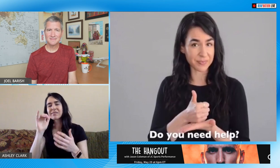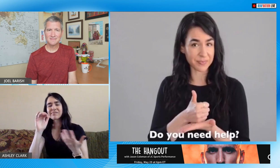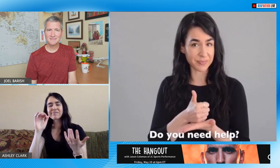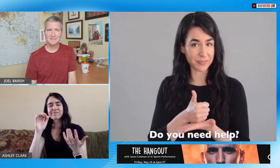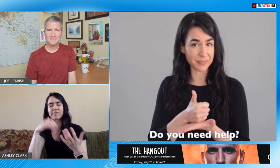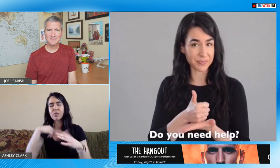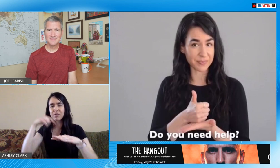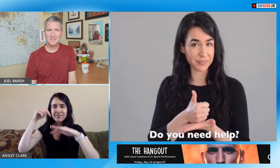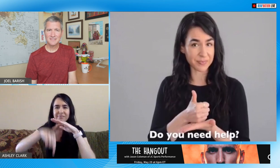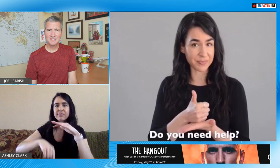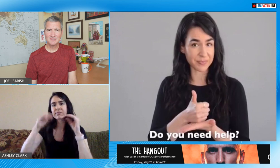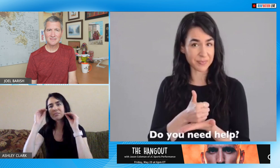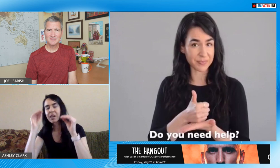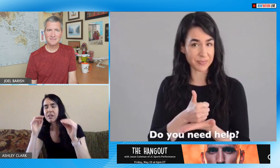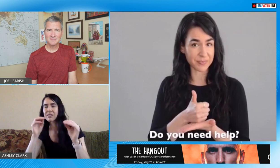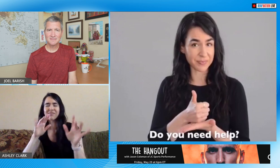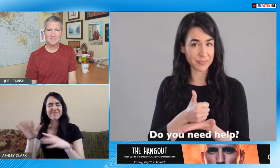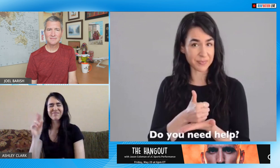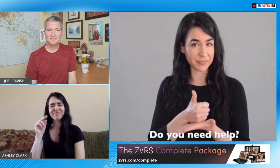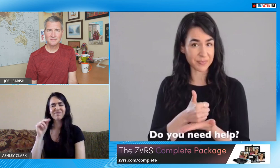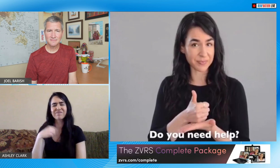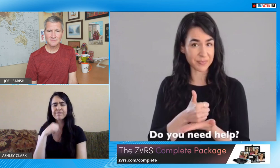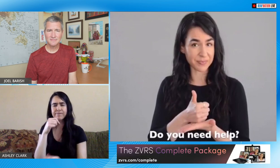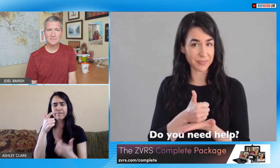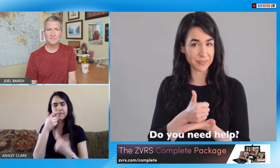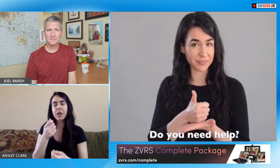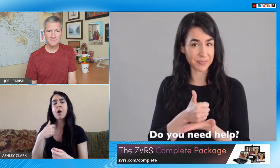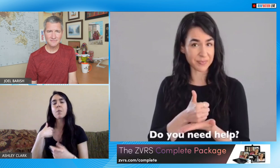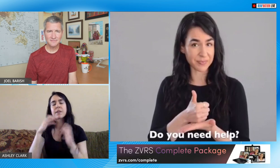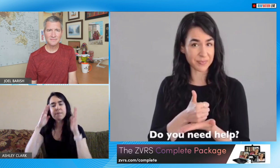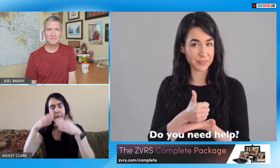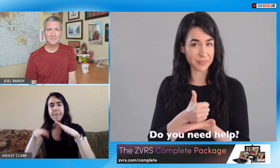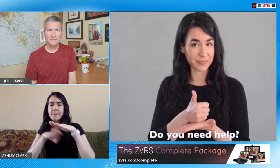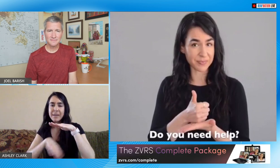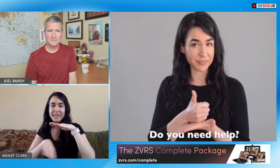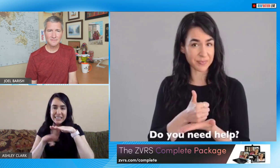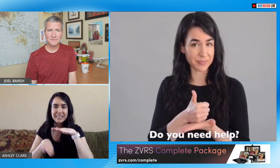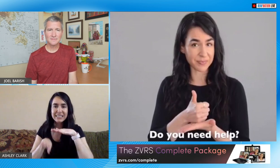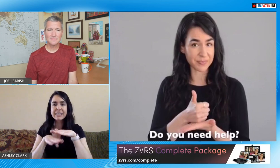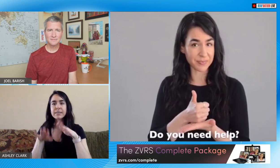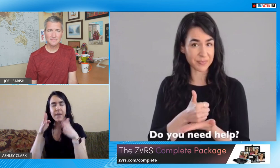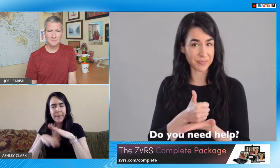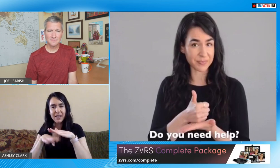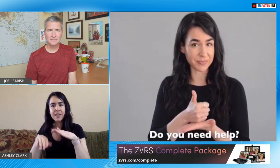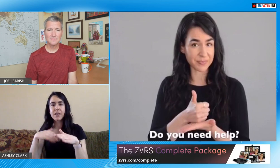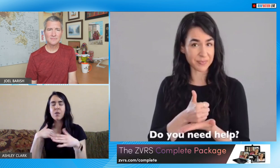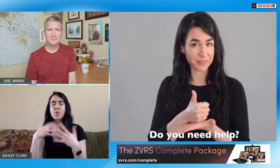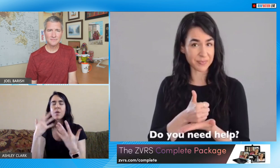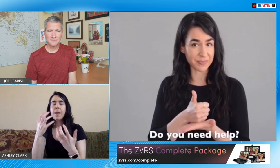basic phrases they don't have to know the language inside and out so we focus